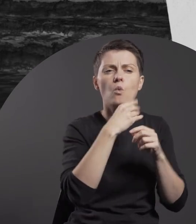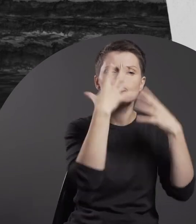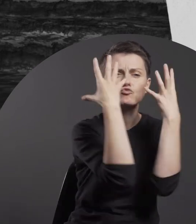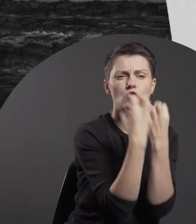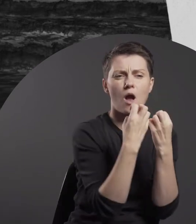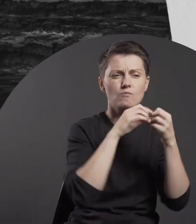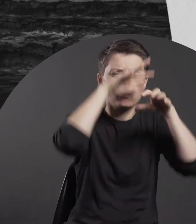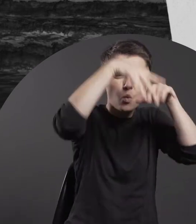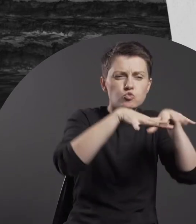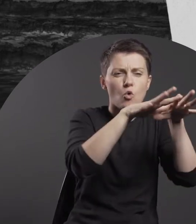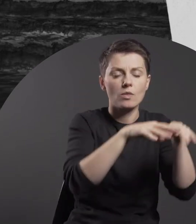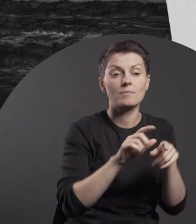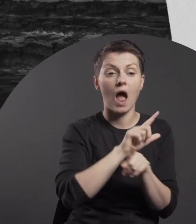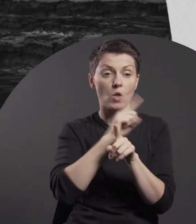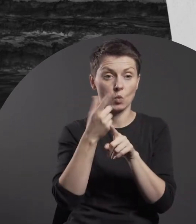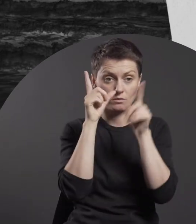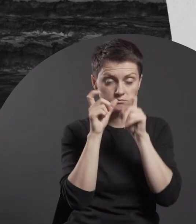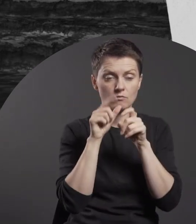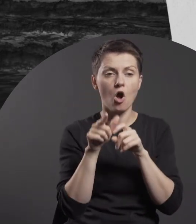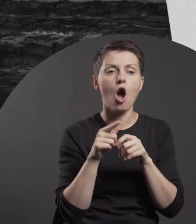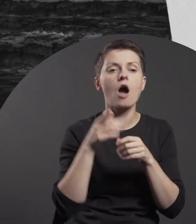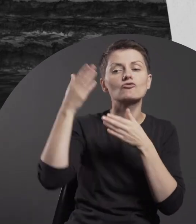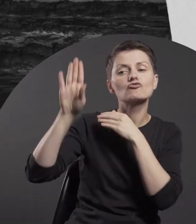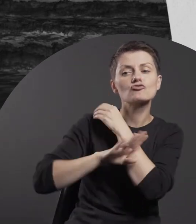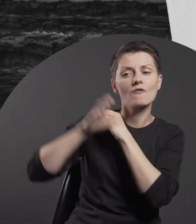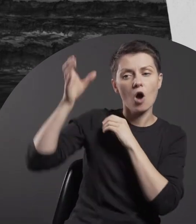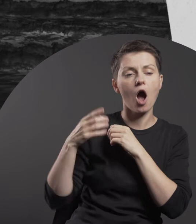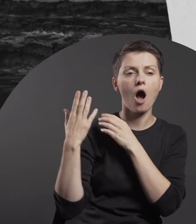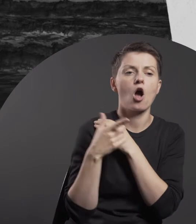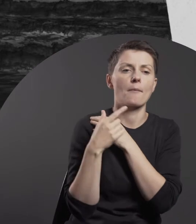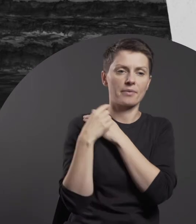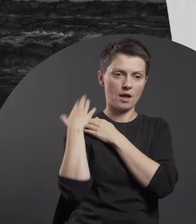while in the other the artist is leaning against a big tree.